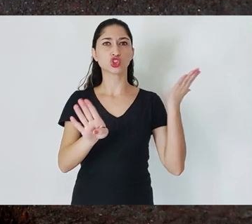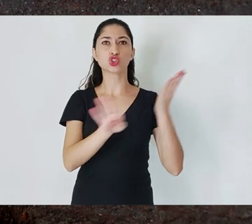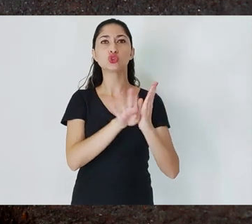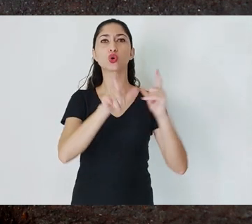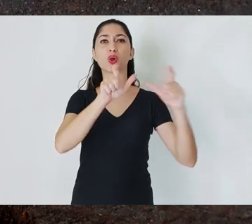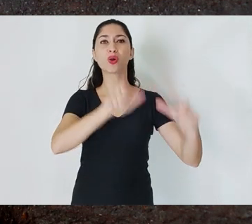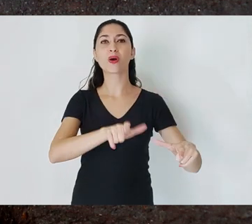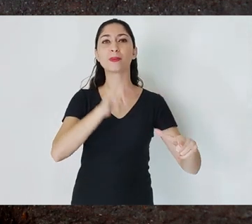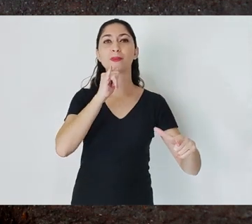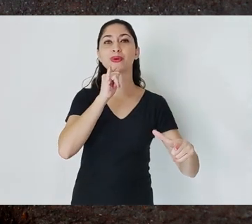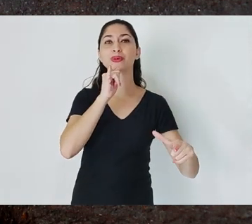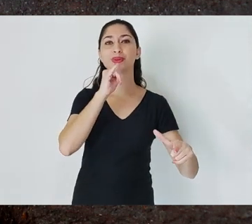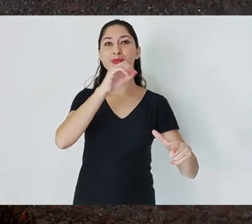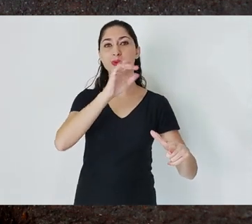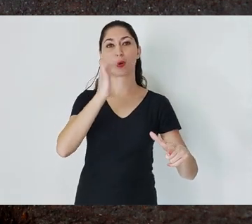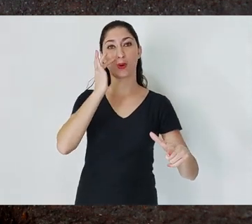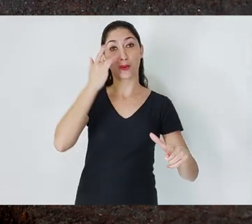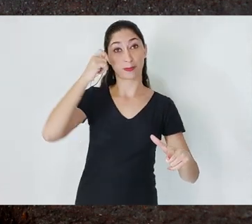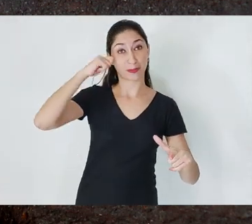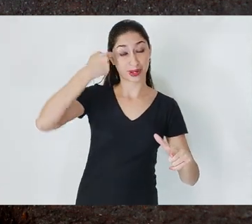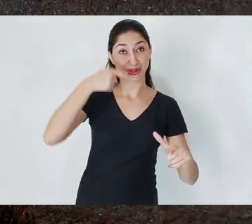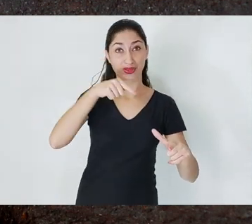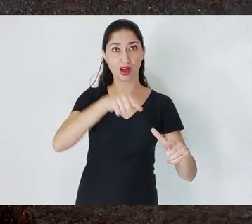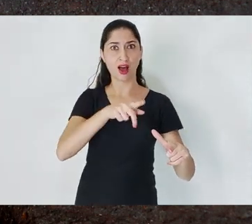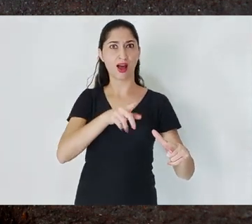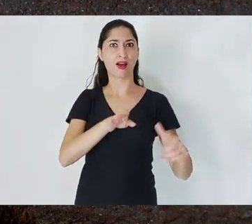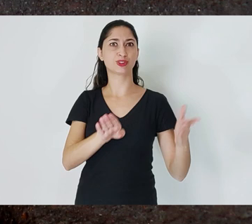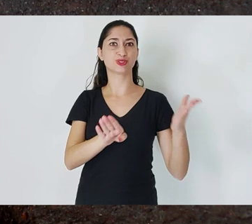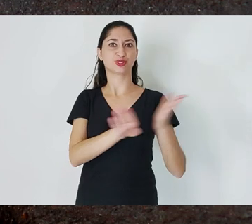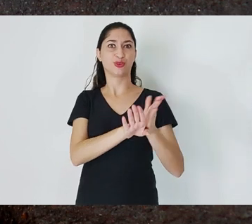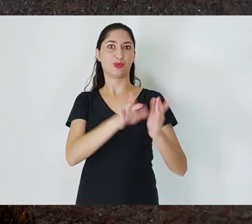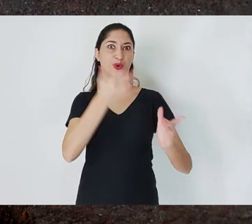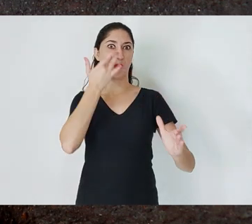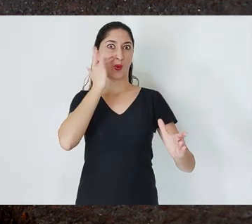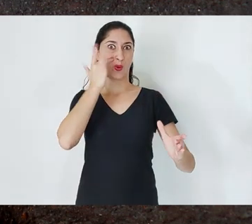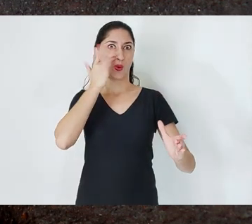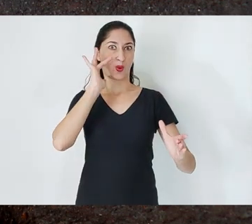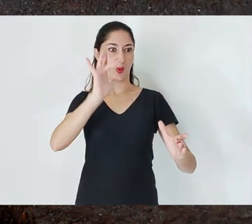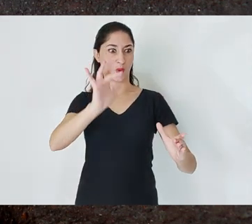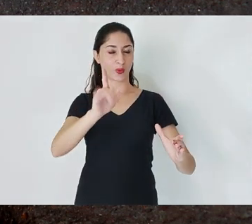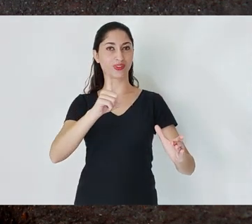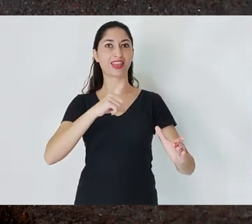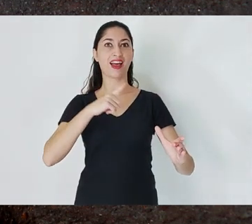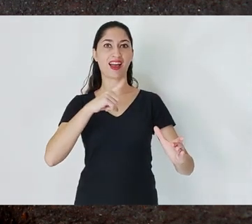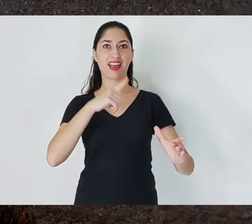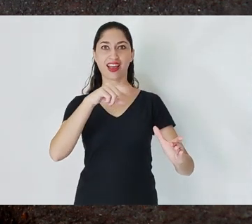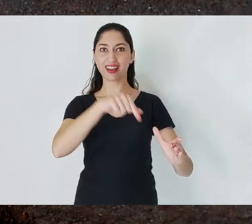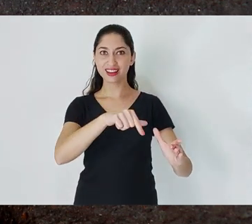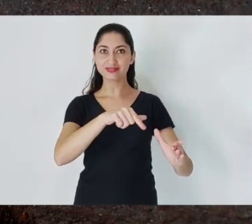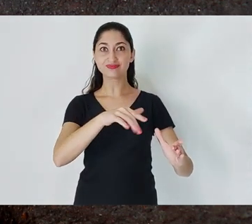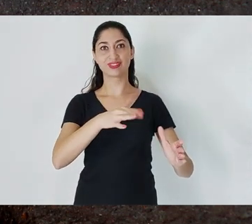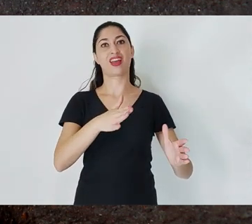of Ouro Preto and elsewhere a more substantial amount of gold. At this moment, we start talking about the